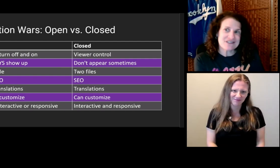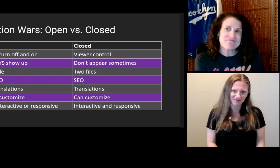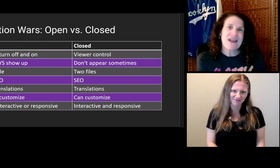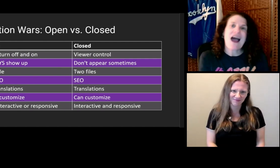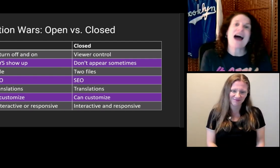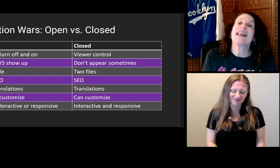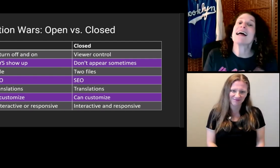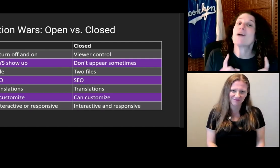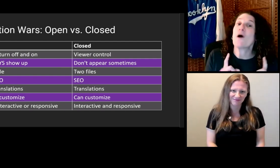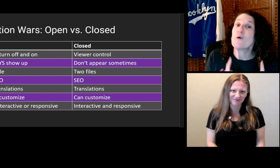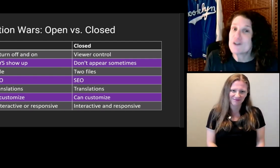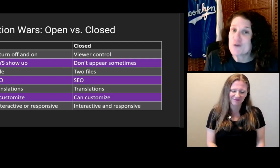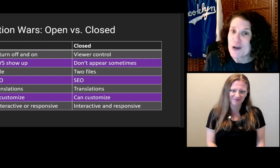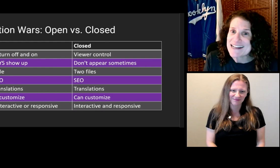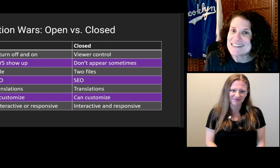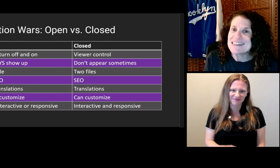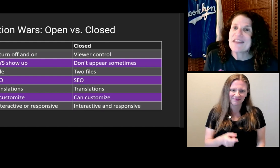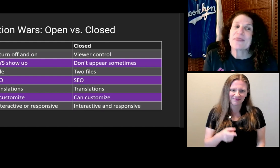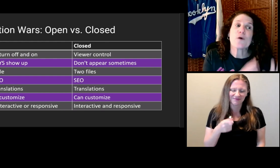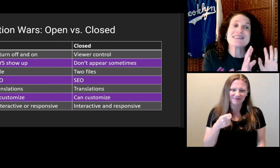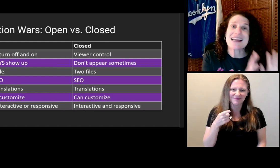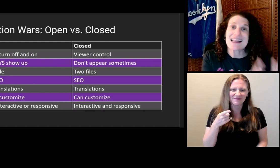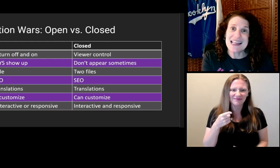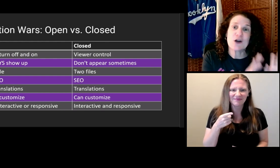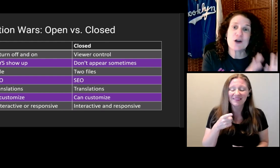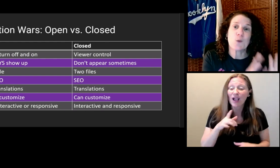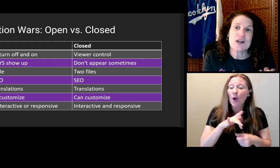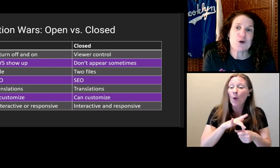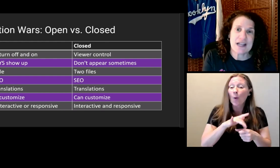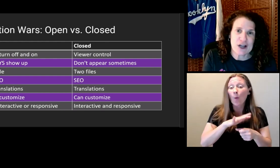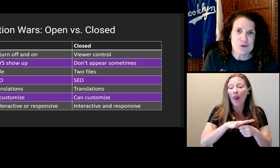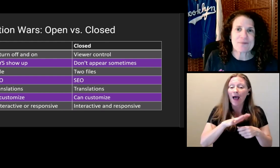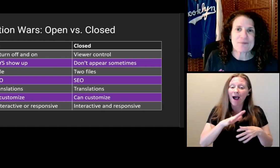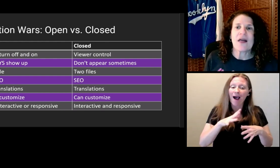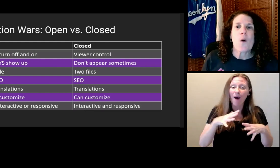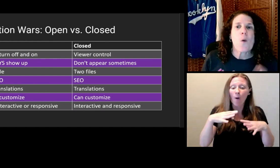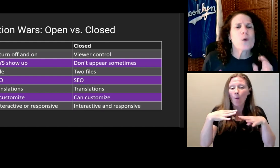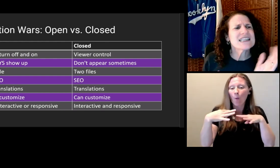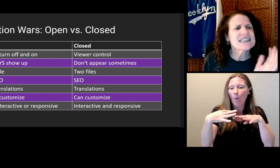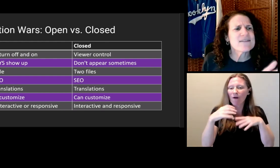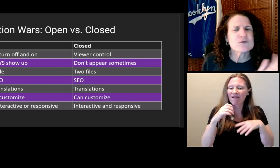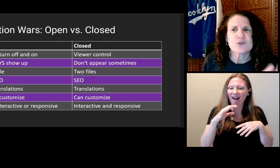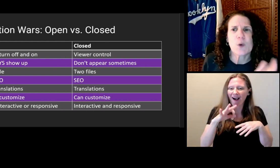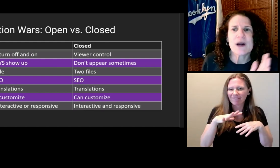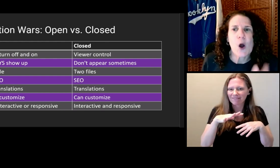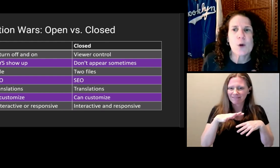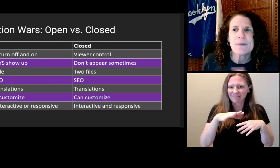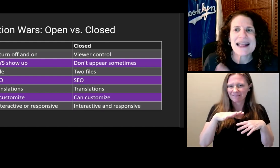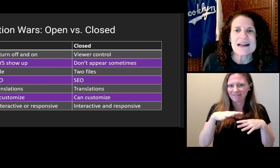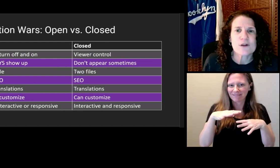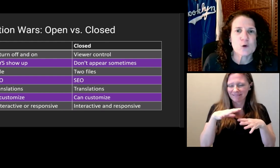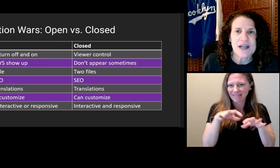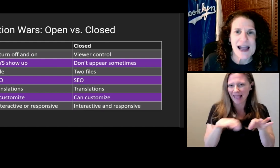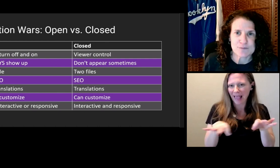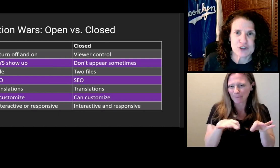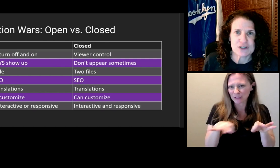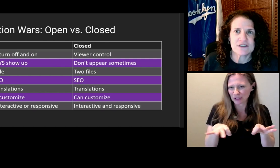And like cola drinks, there's a clear winner here. What's the difference between open and closed captions?